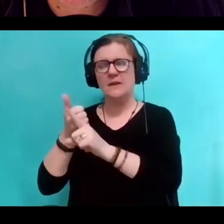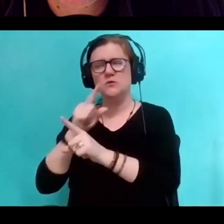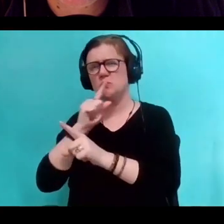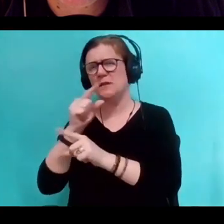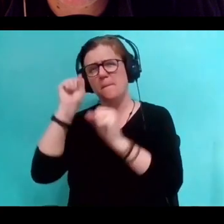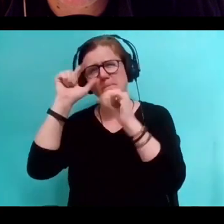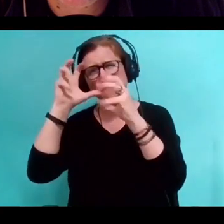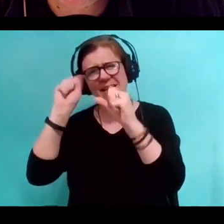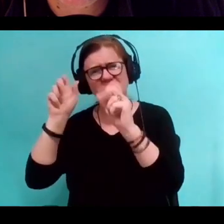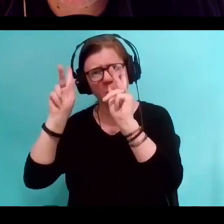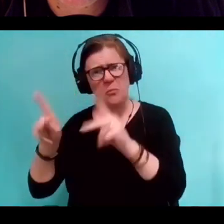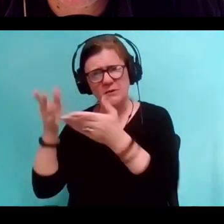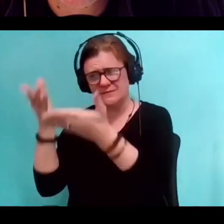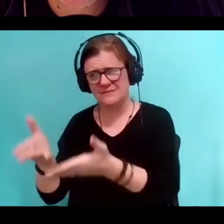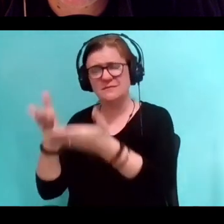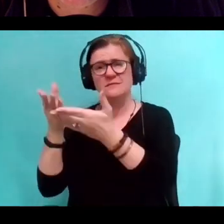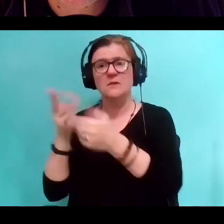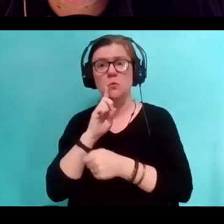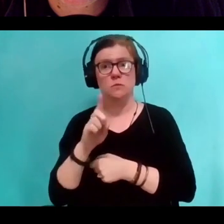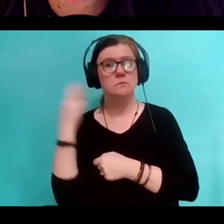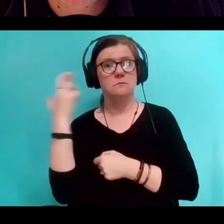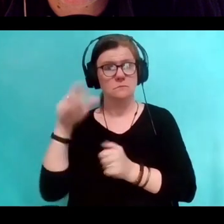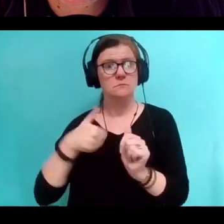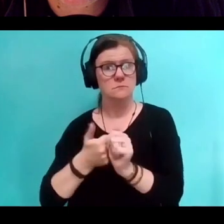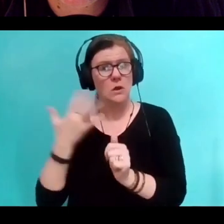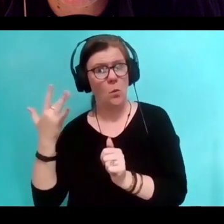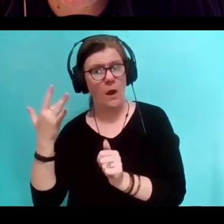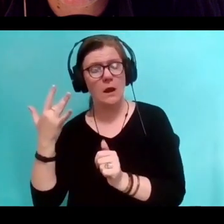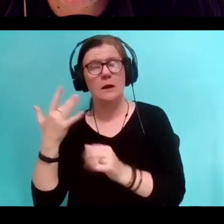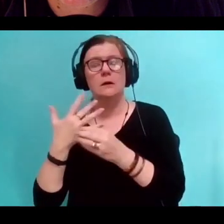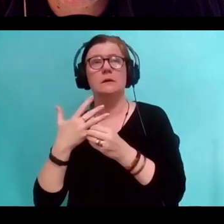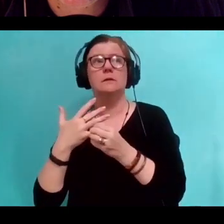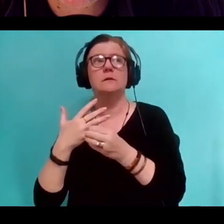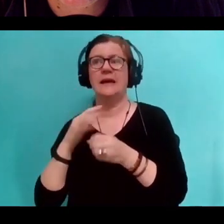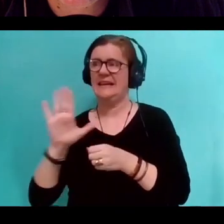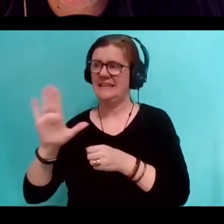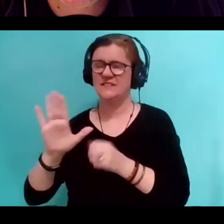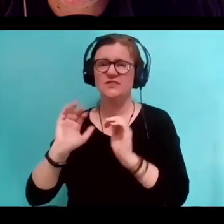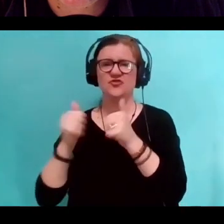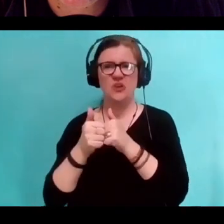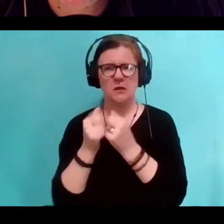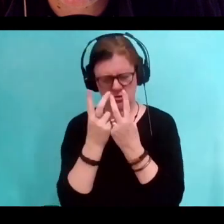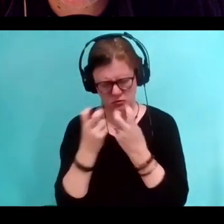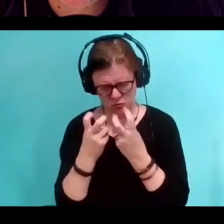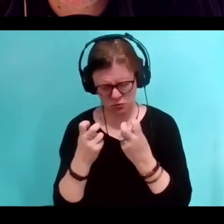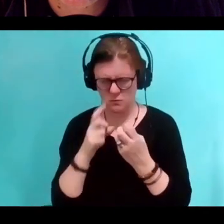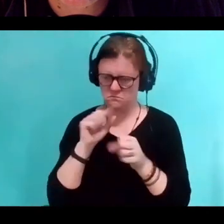and I can tell a lot of that is because of the kind of questioning of the nature of love that he and his wife,